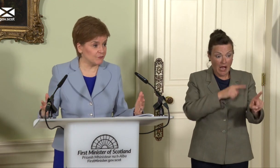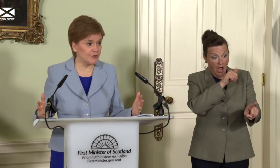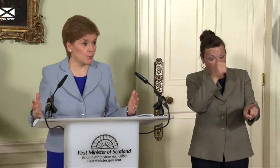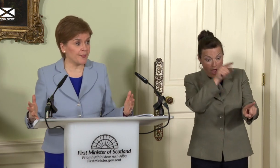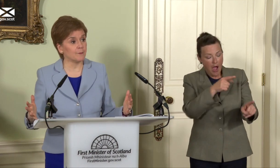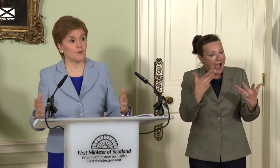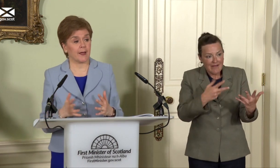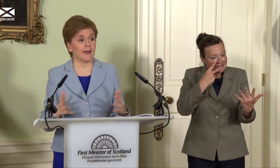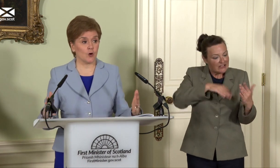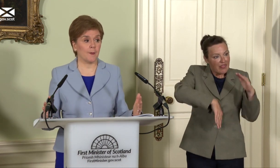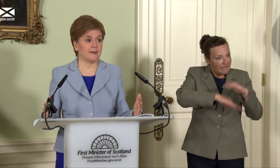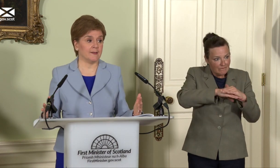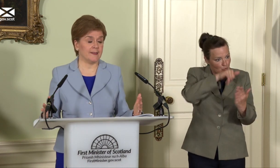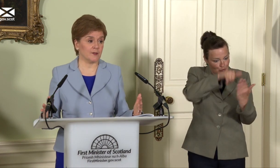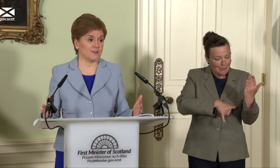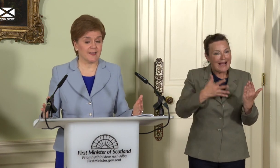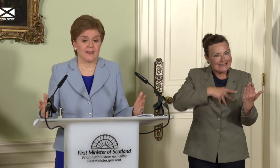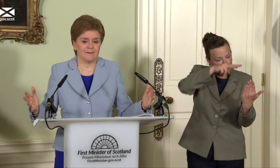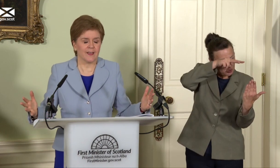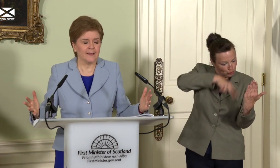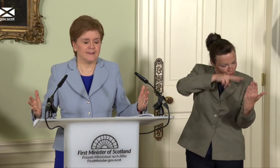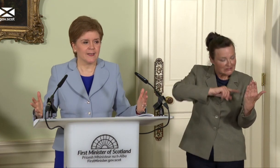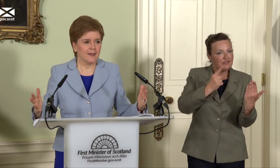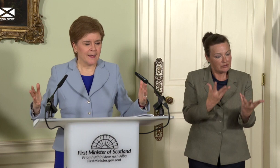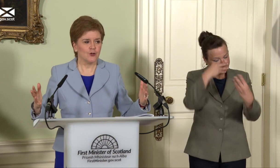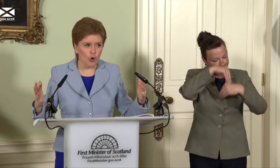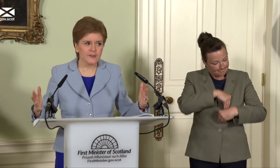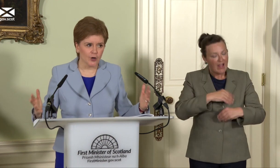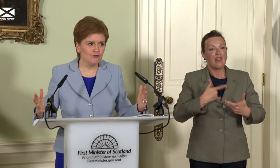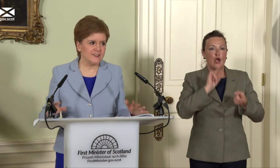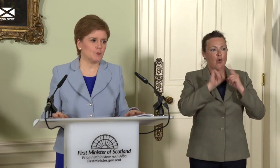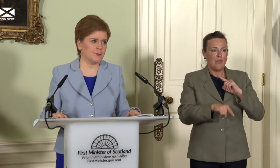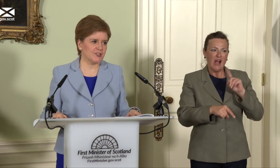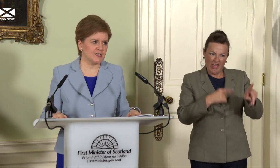the whole thing before I comment in substance. I think that is not an unreasonable position to